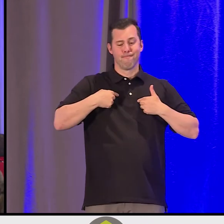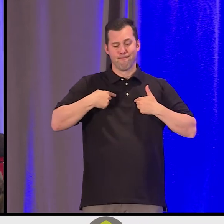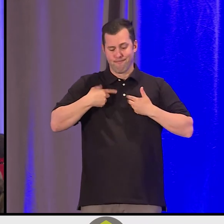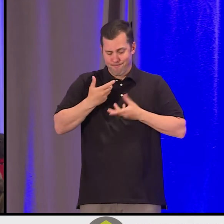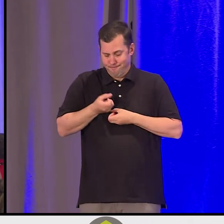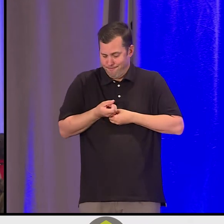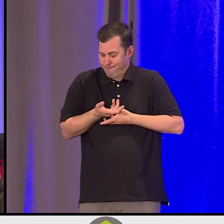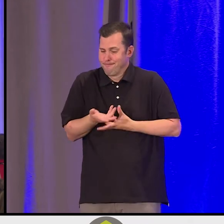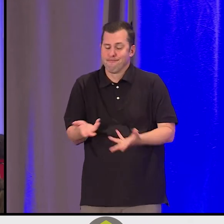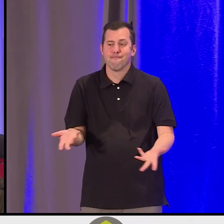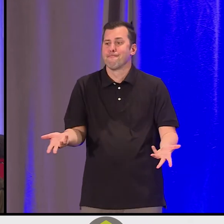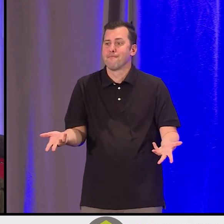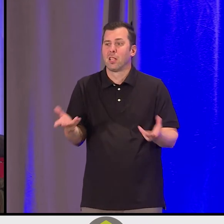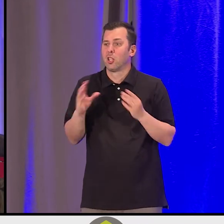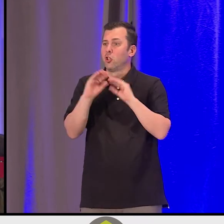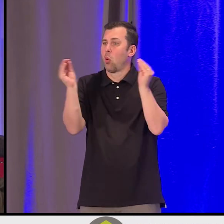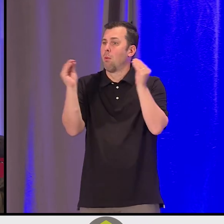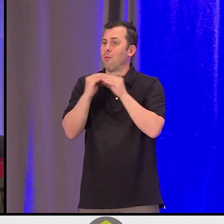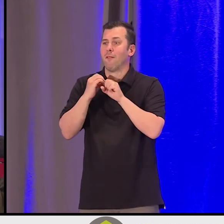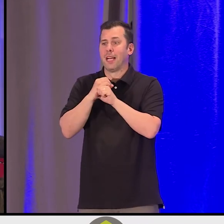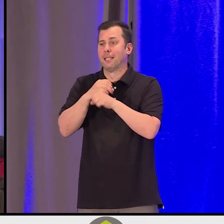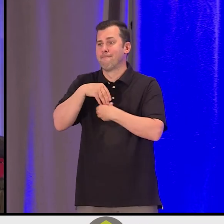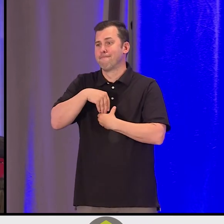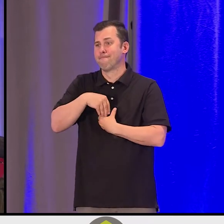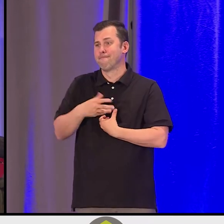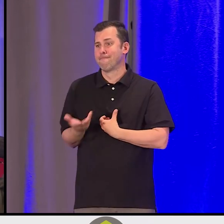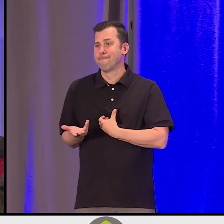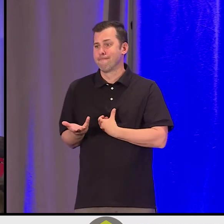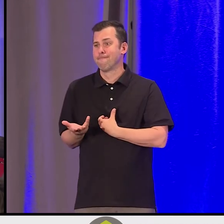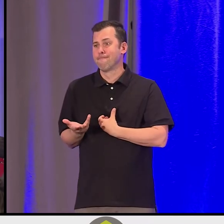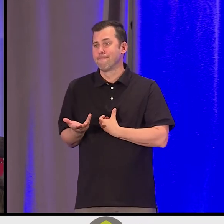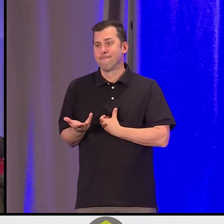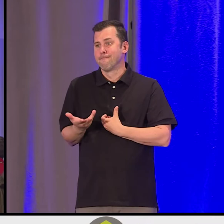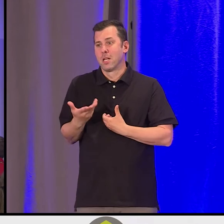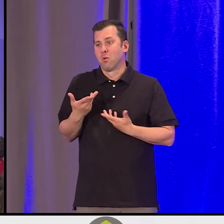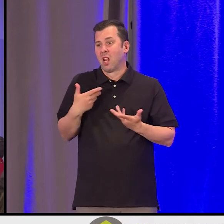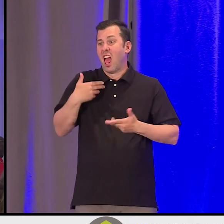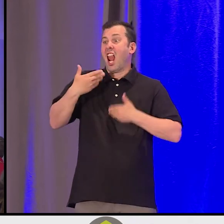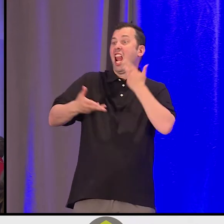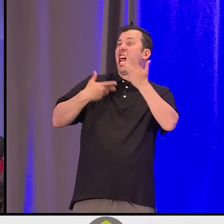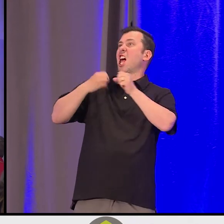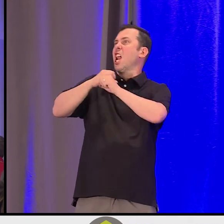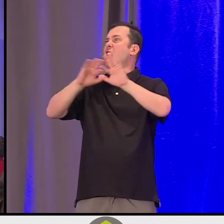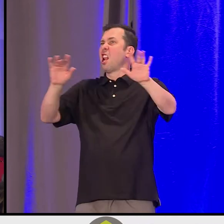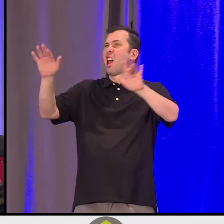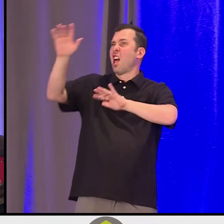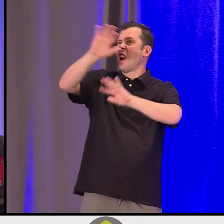And anybody in this room who knows what it's like to run out of runway, the sensations of burnout or fatigue